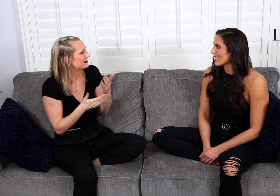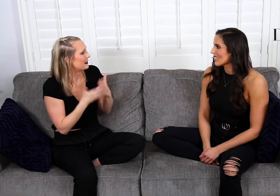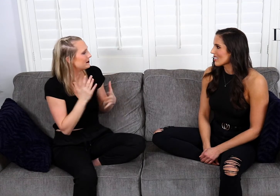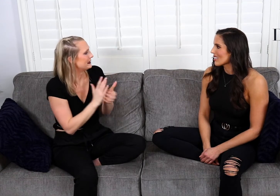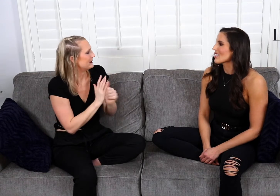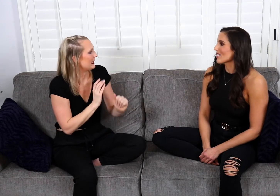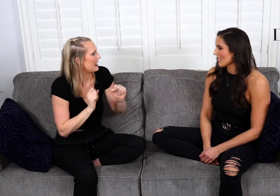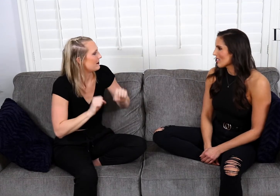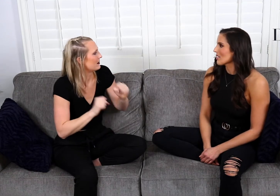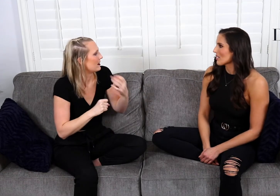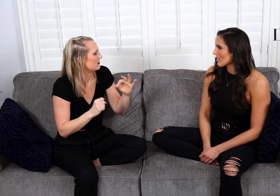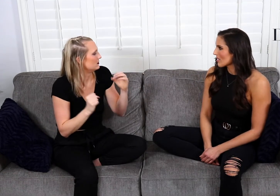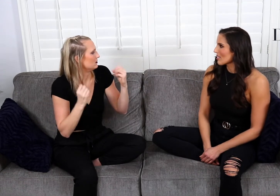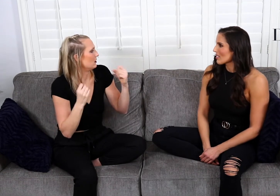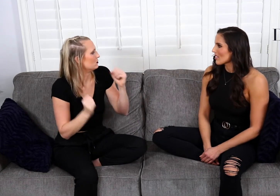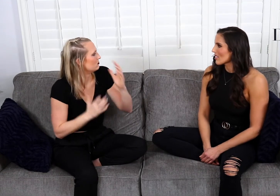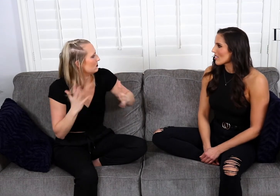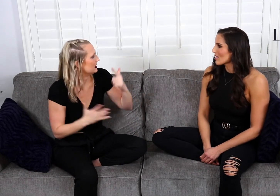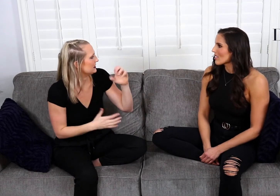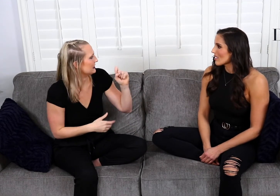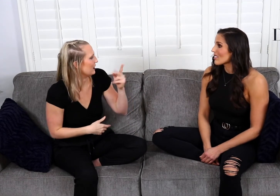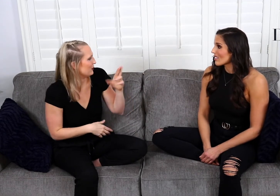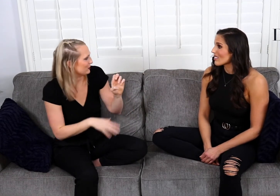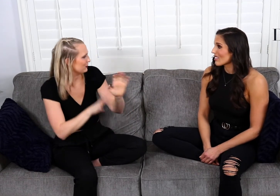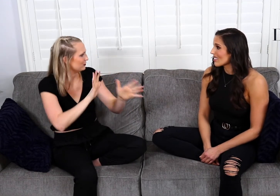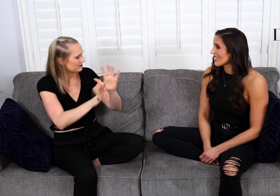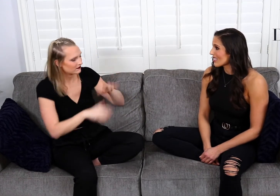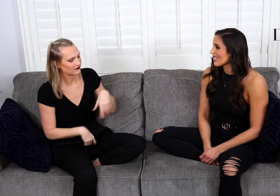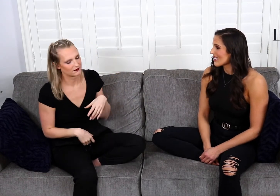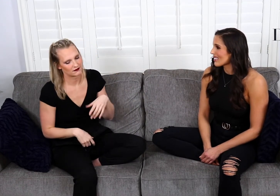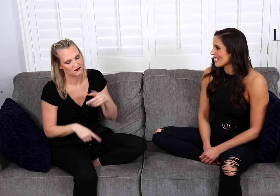prior knowledge and capabilities of gesturing or signing